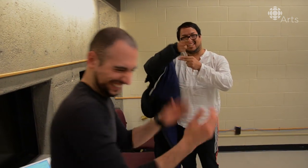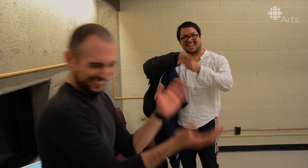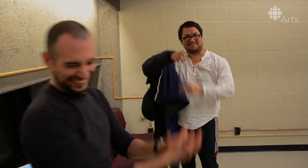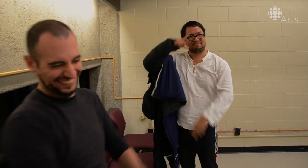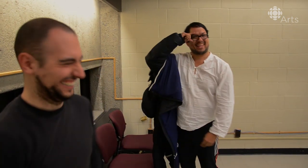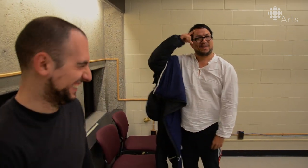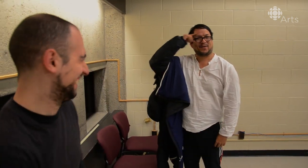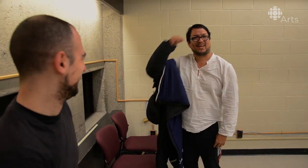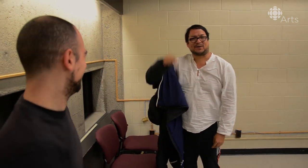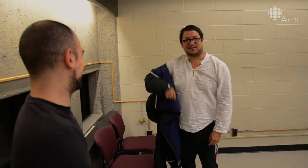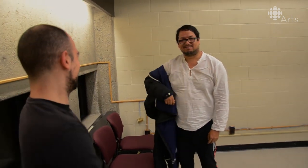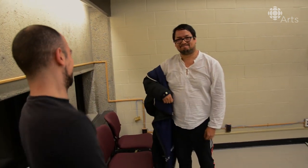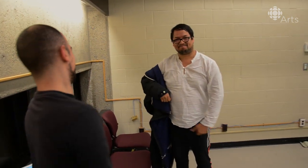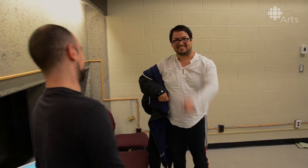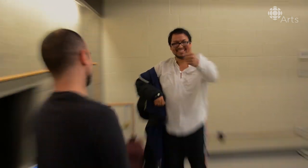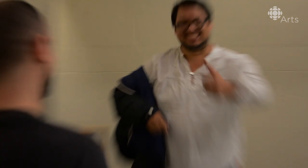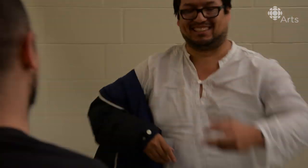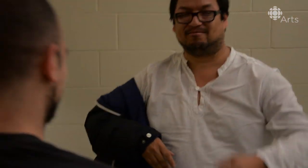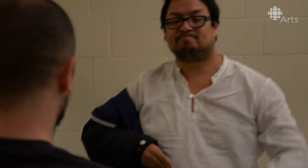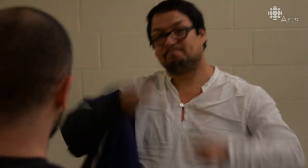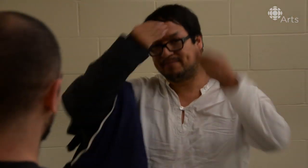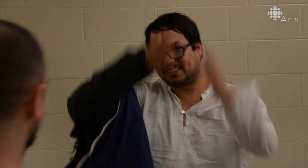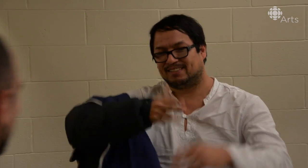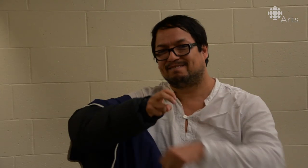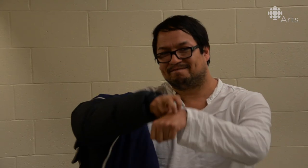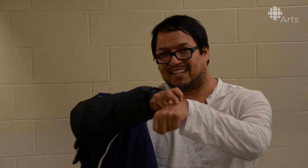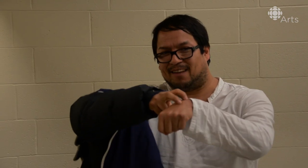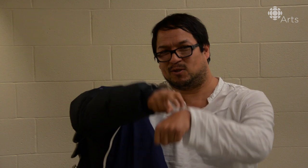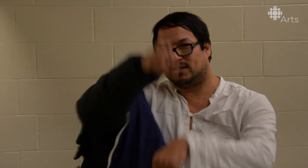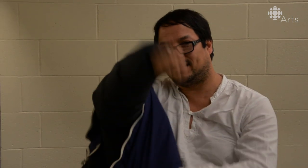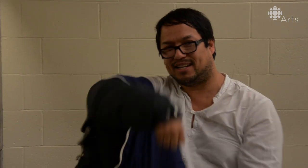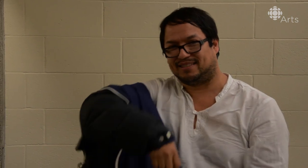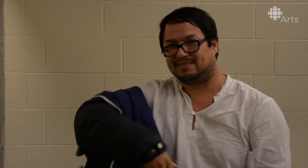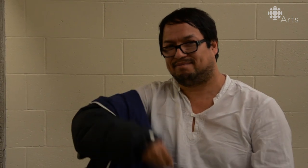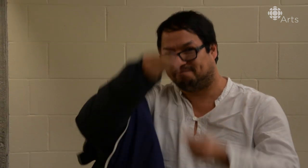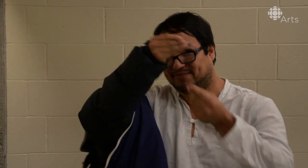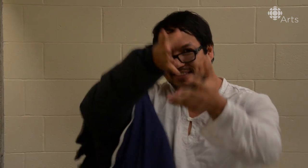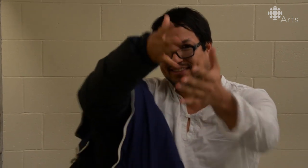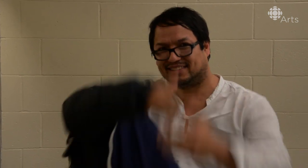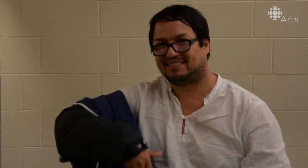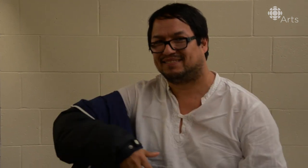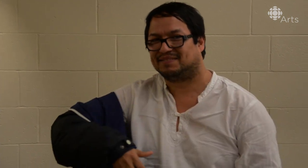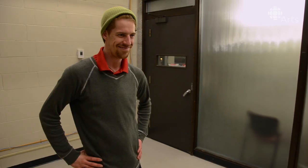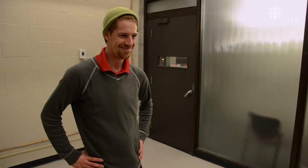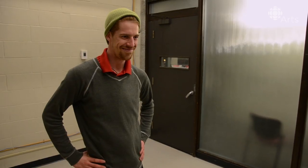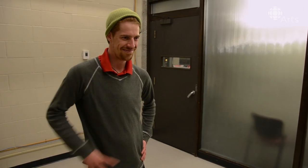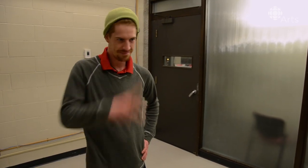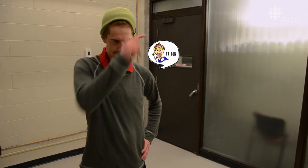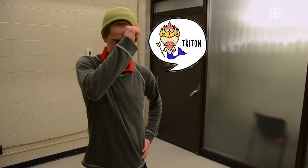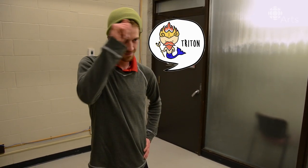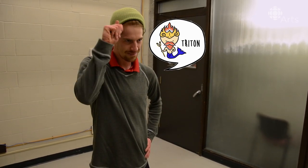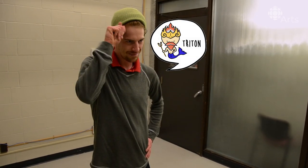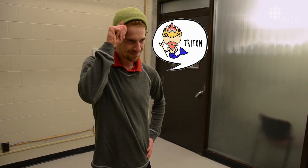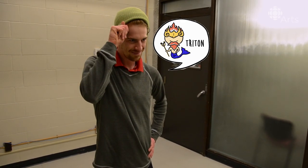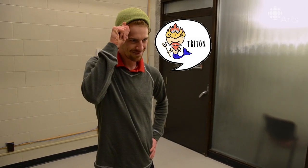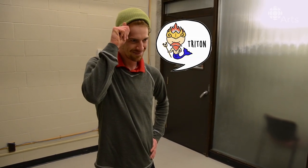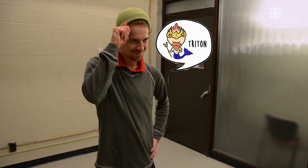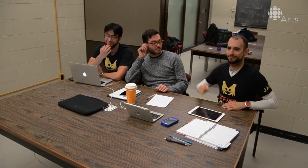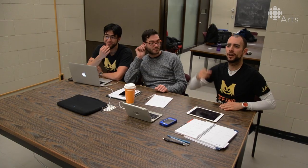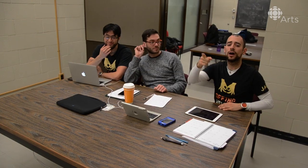My name is Ericko. Well, actually, I'm nervous! I'm just gonna get that out there. [Pierre-Olivier] I'm auditioning for Triton.